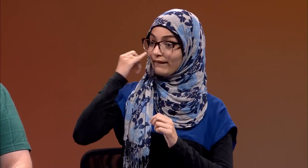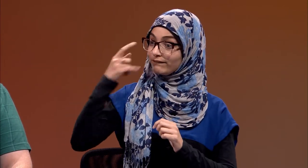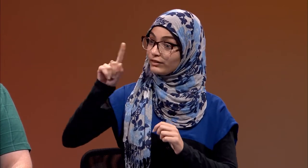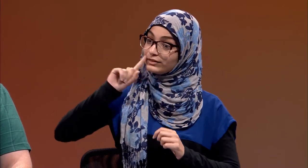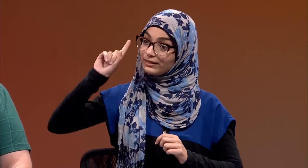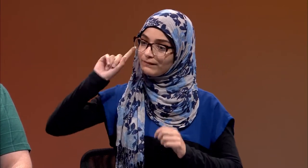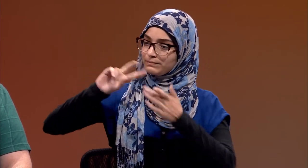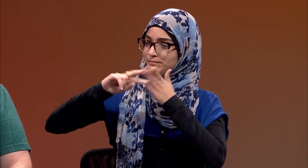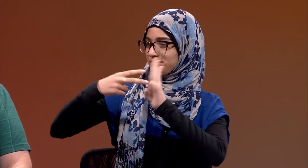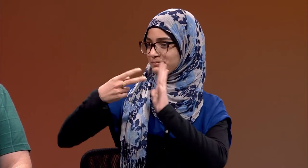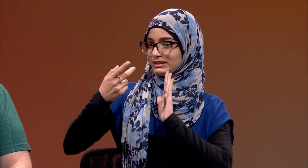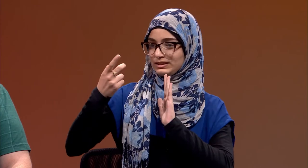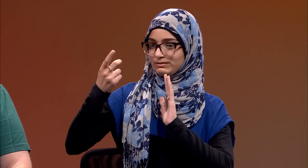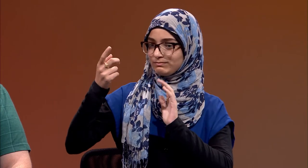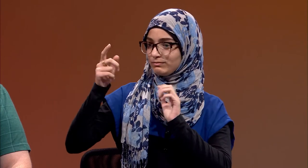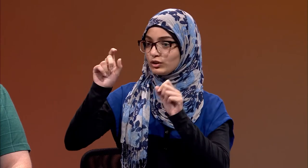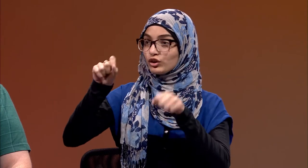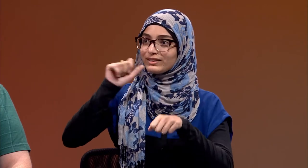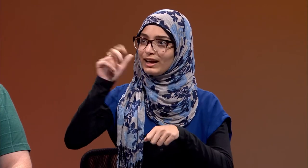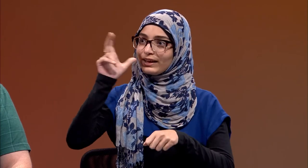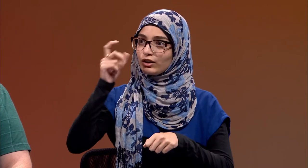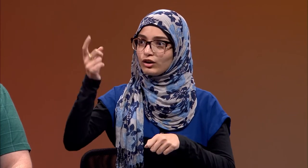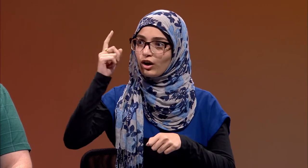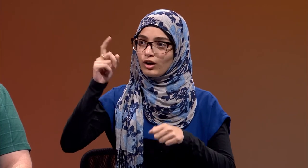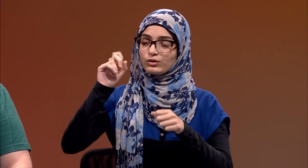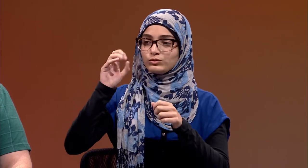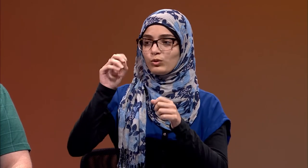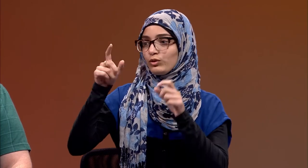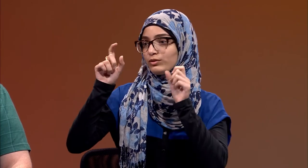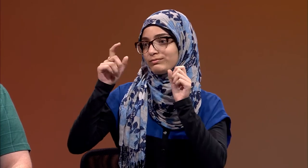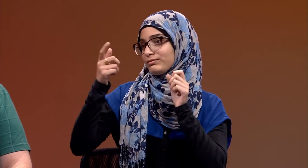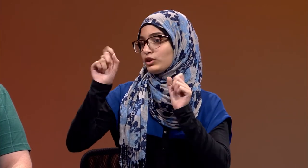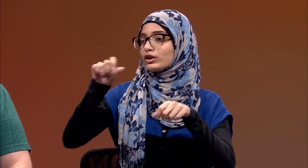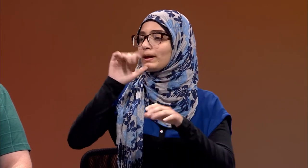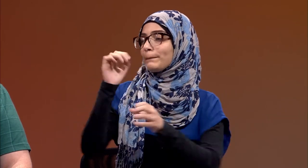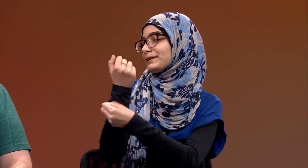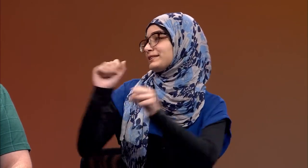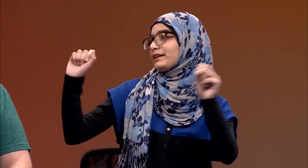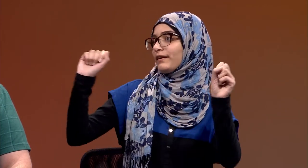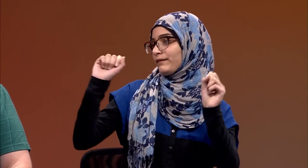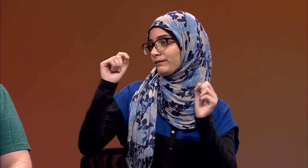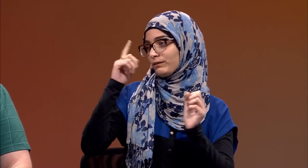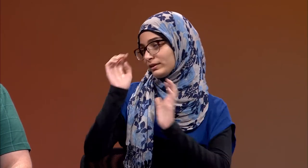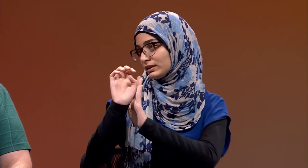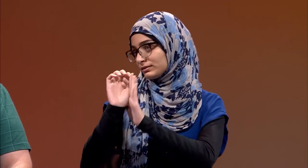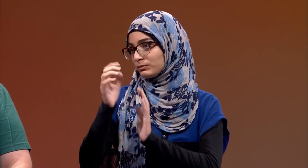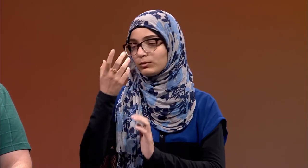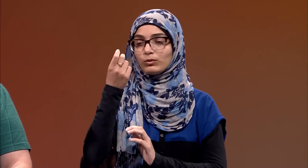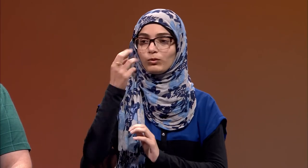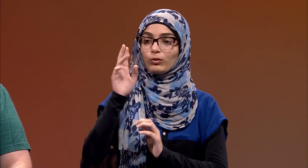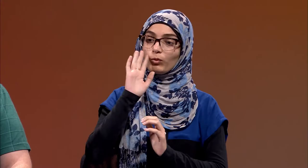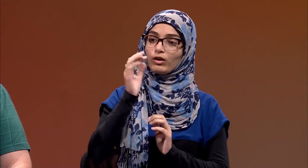For example, they believed if they couldn't literally hear the word of God, they couldn't be saved.